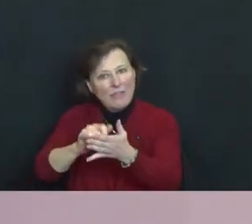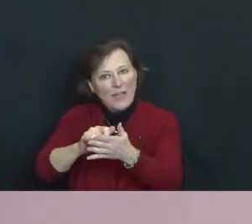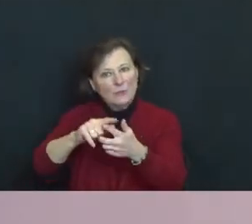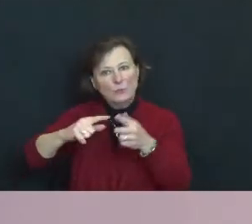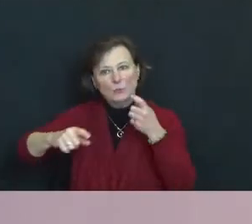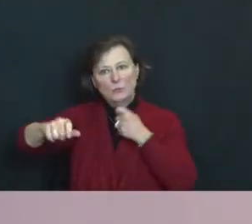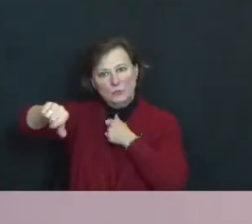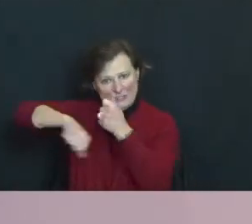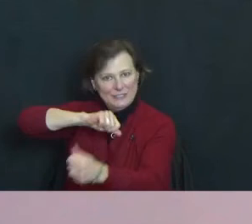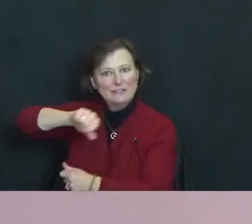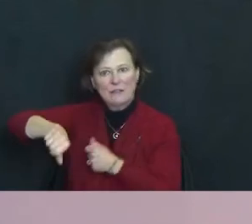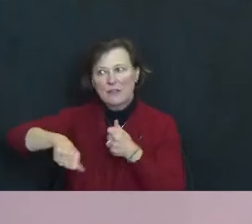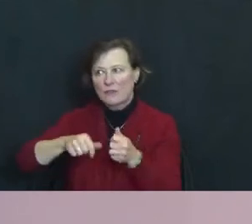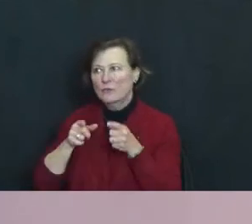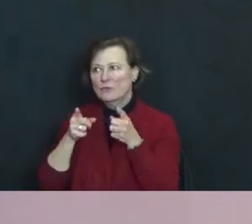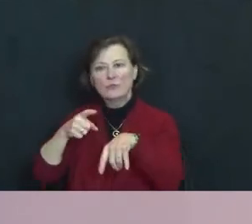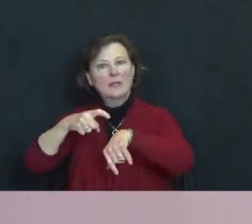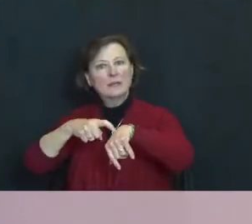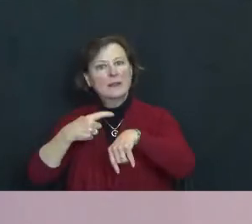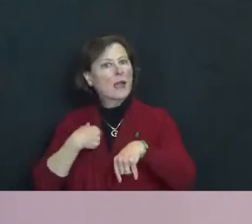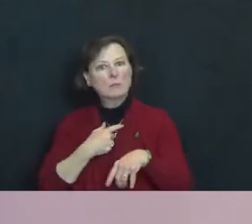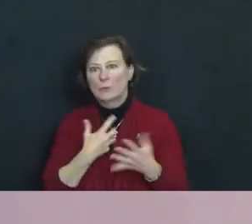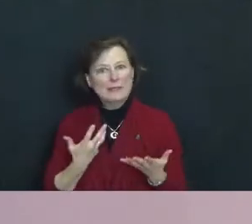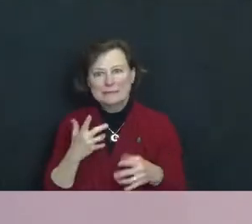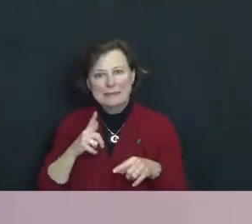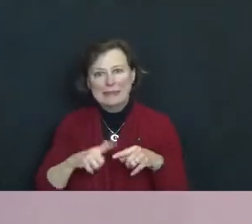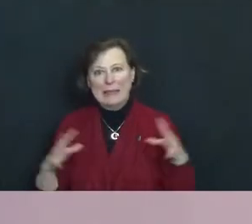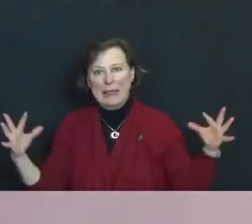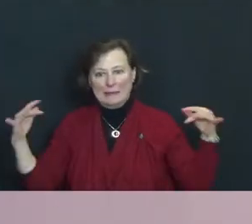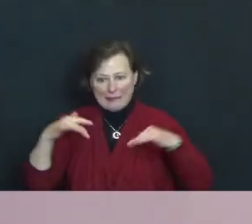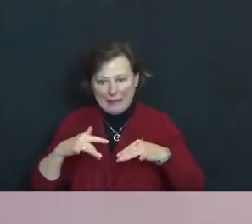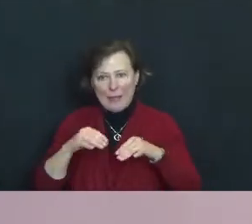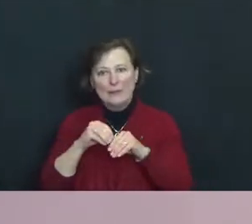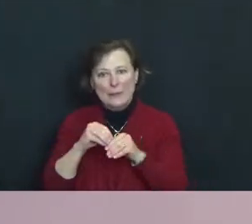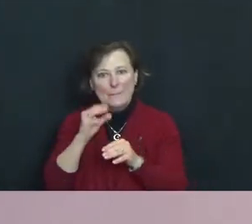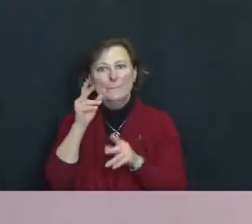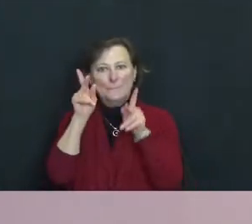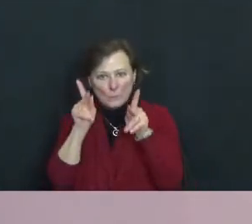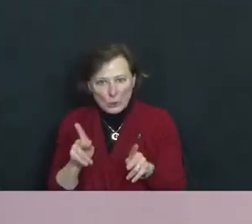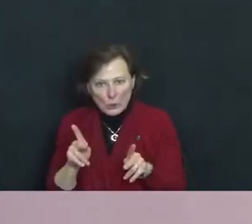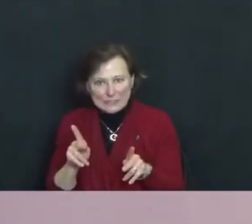And during this time when we cannot gather and experience this in person and see the